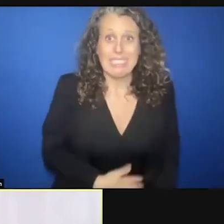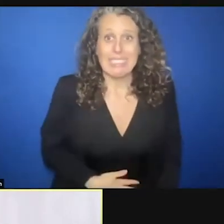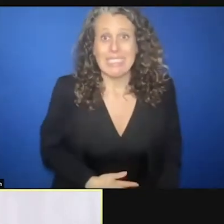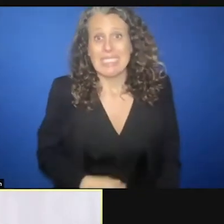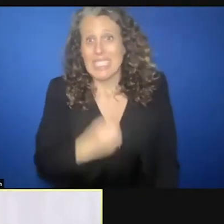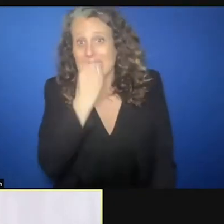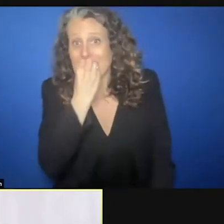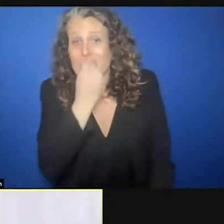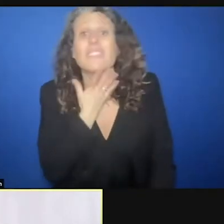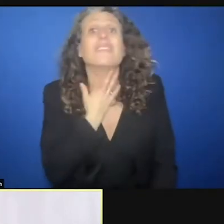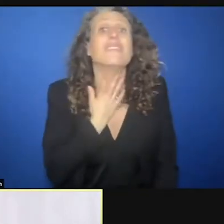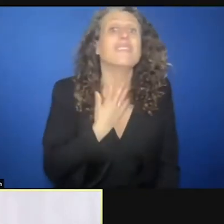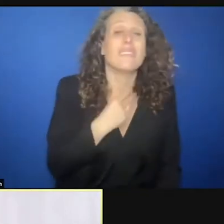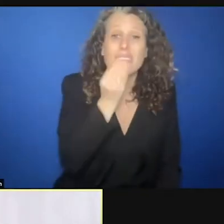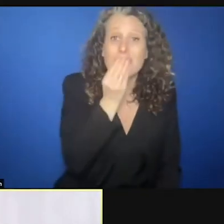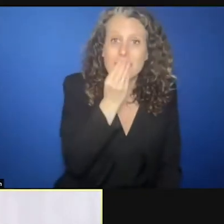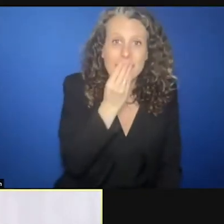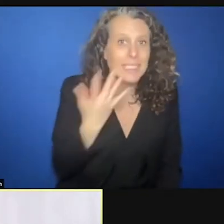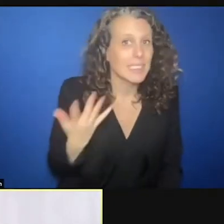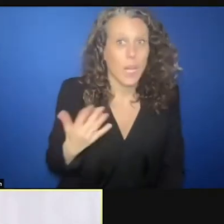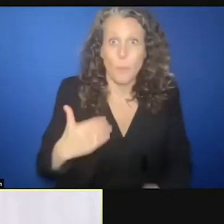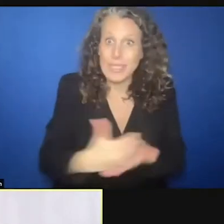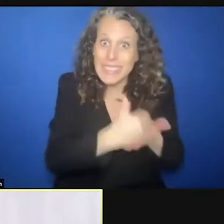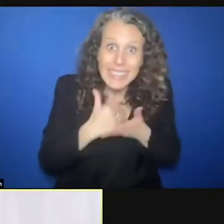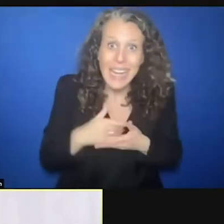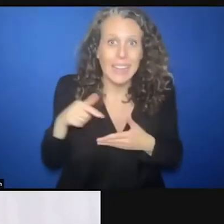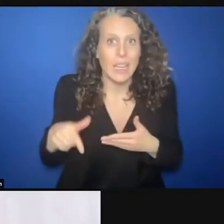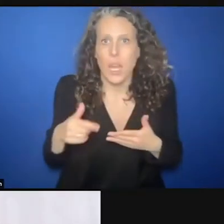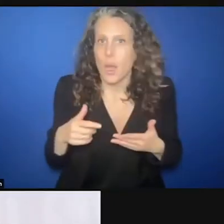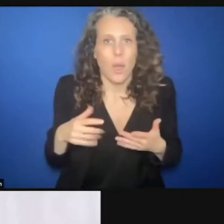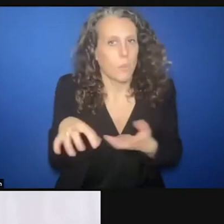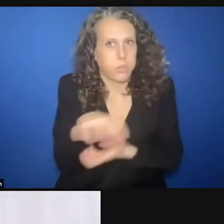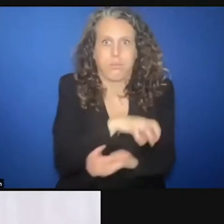this becomes even more difficult, thank you. >> CHRIS GUNNESS: Maye, thanks for that. You've